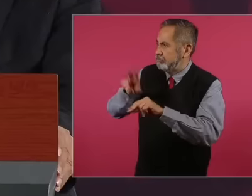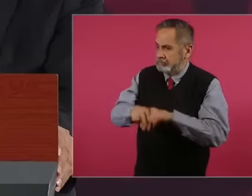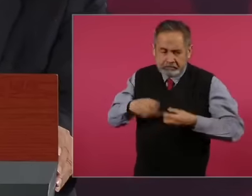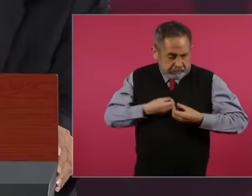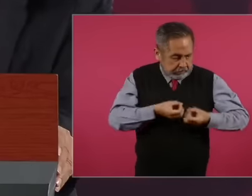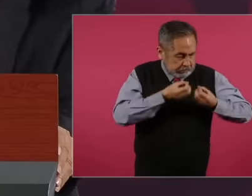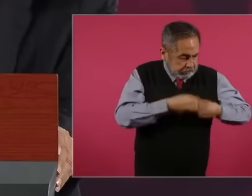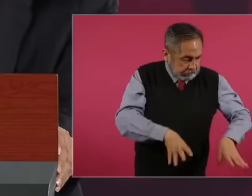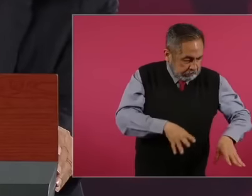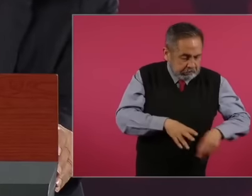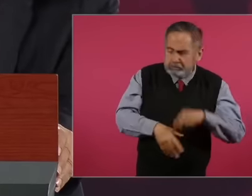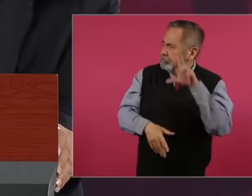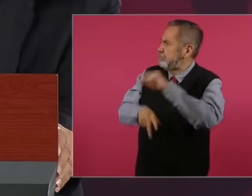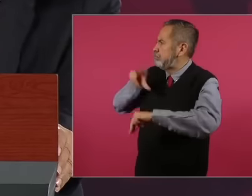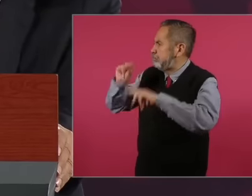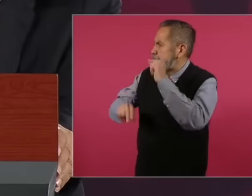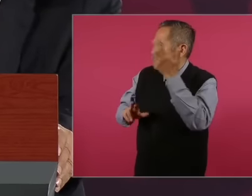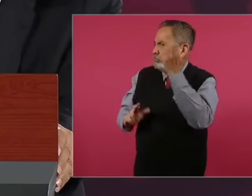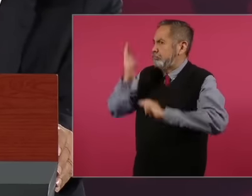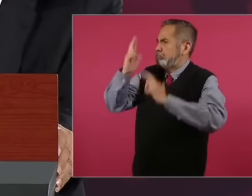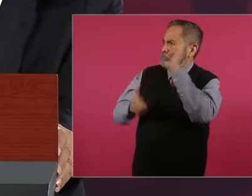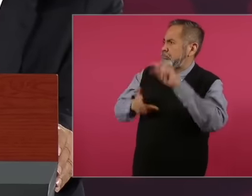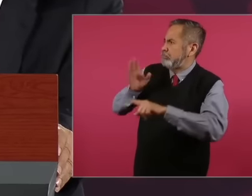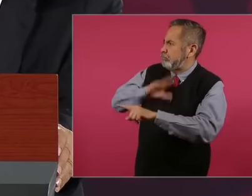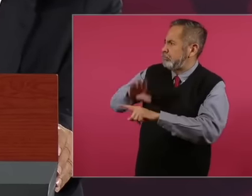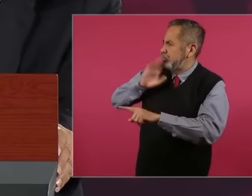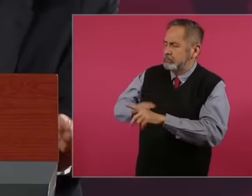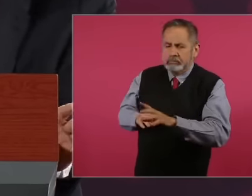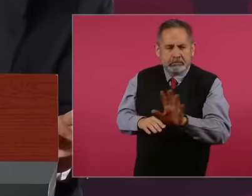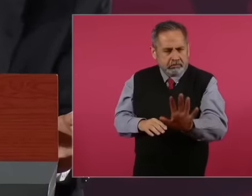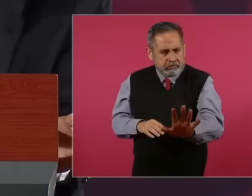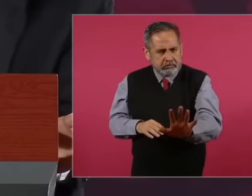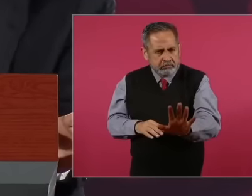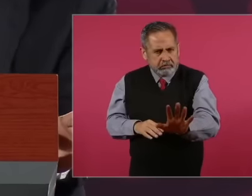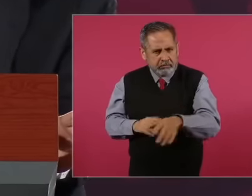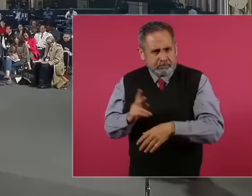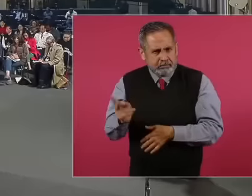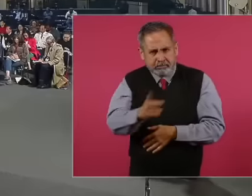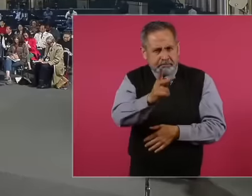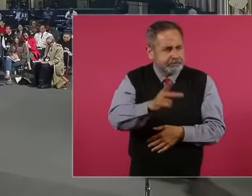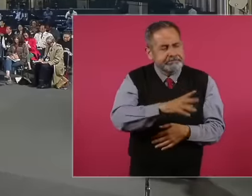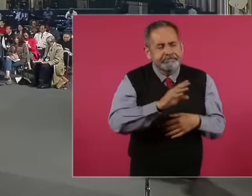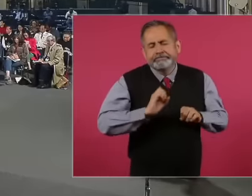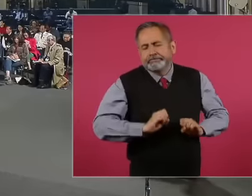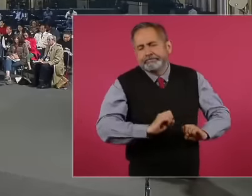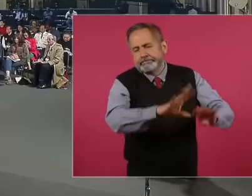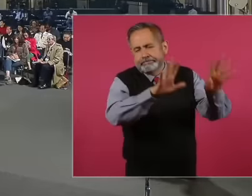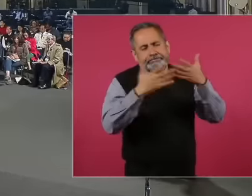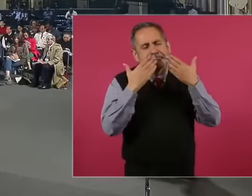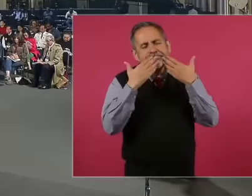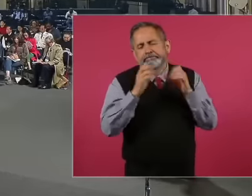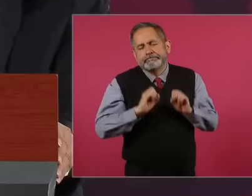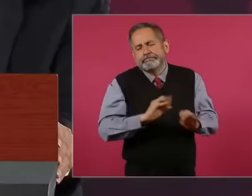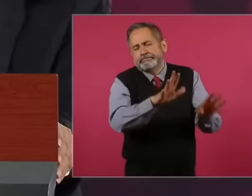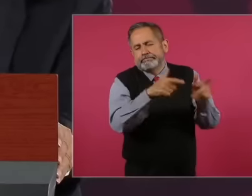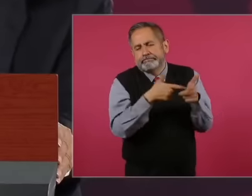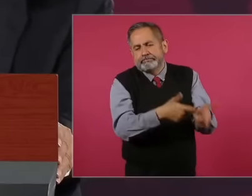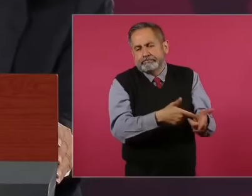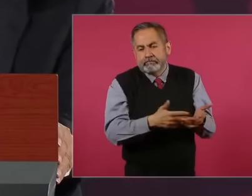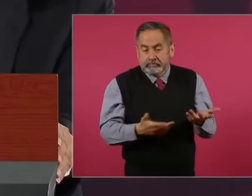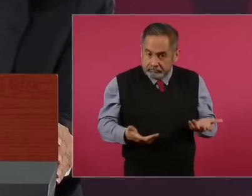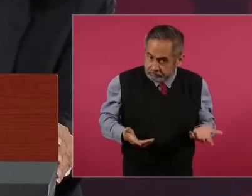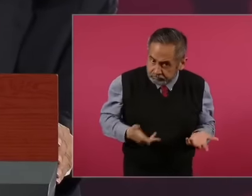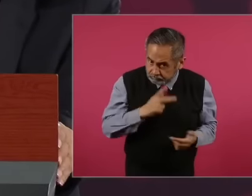ask we leave things like this because before,